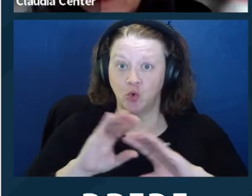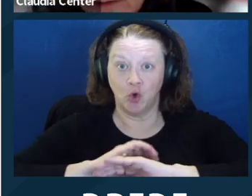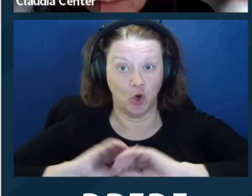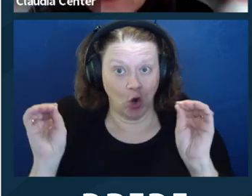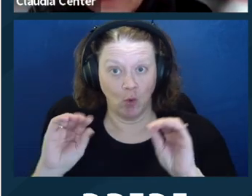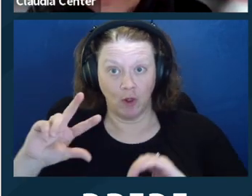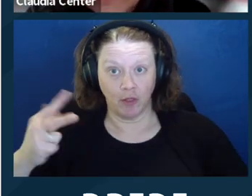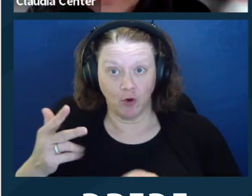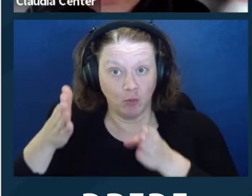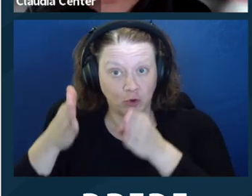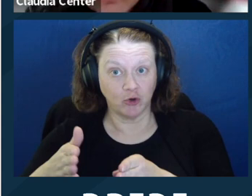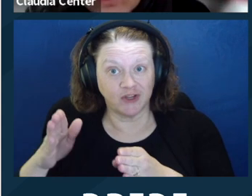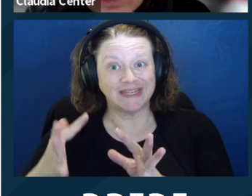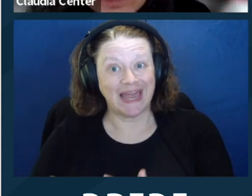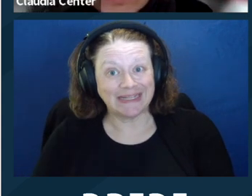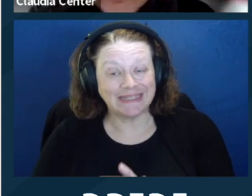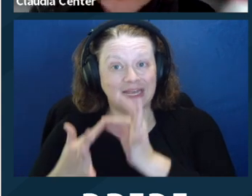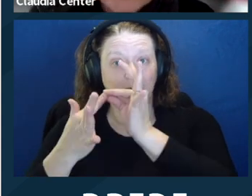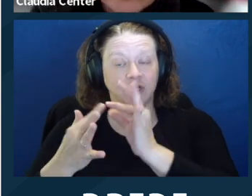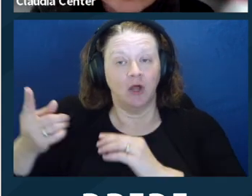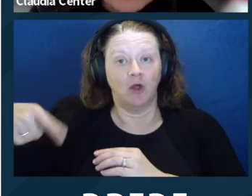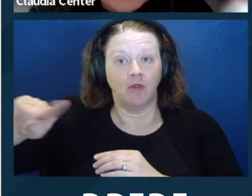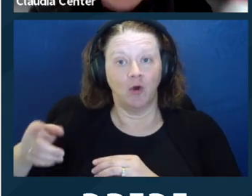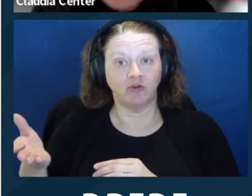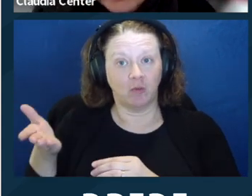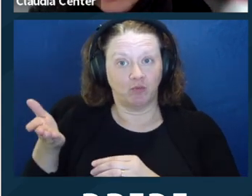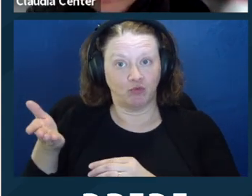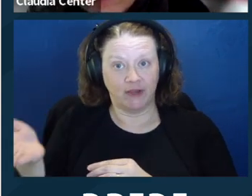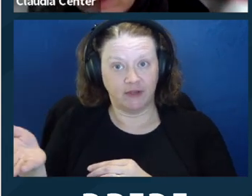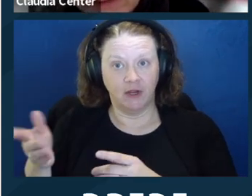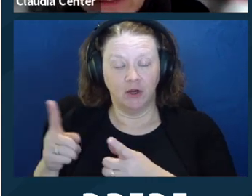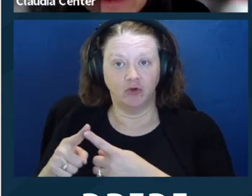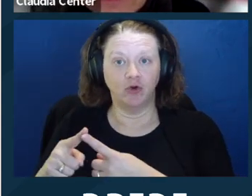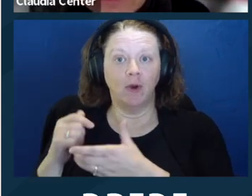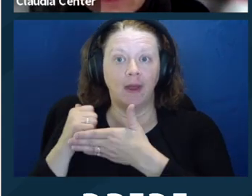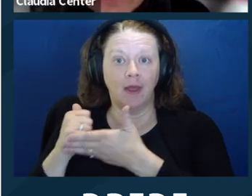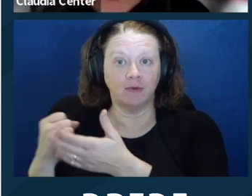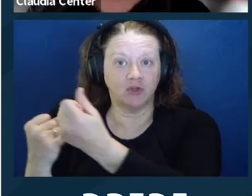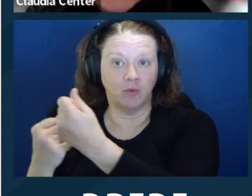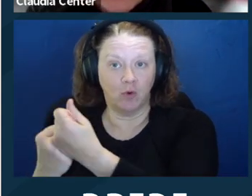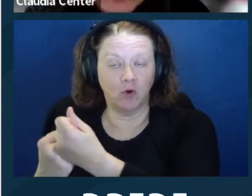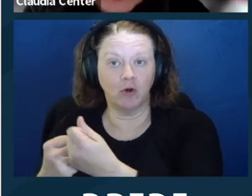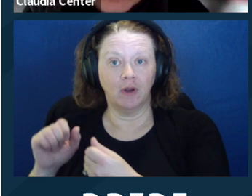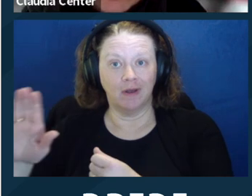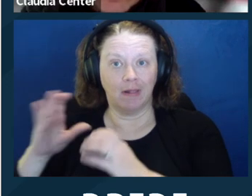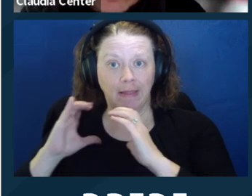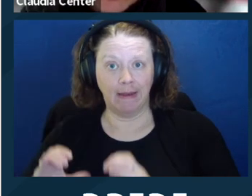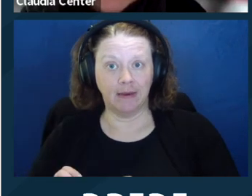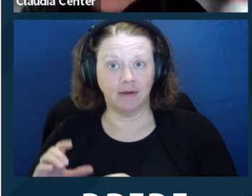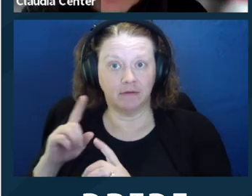the consultation, or those to whom disclosure is reasonably necessary for either transmitting